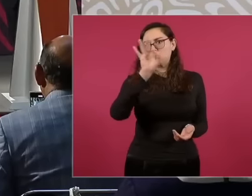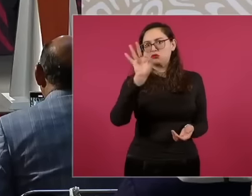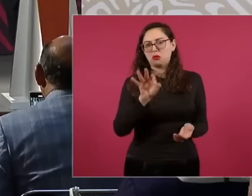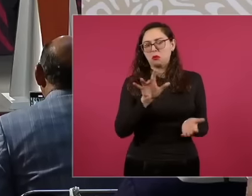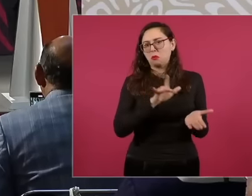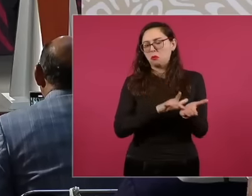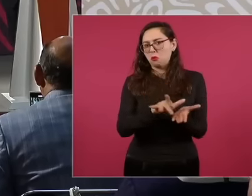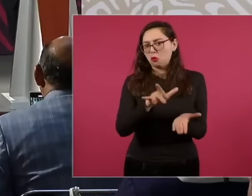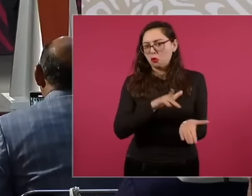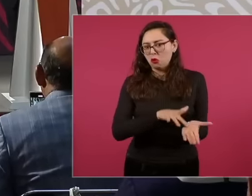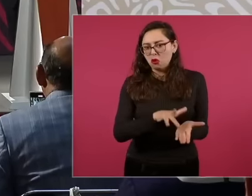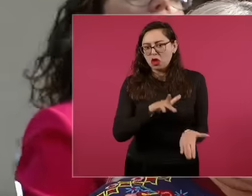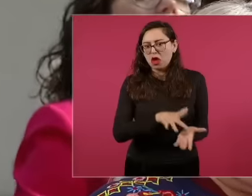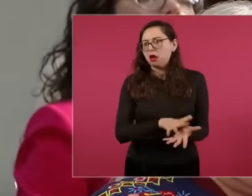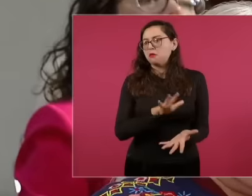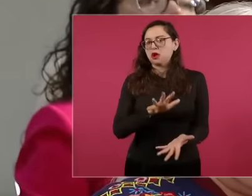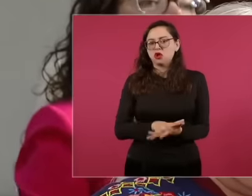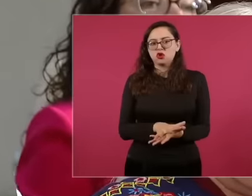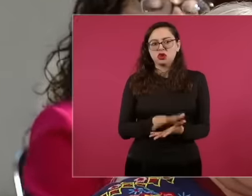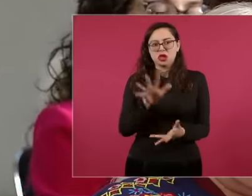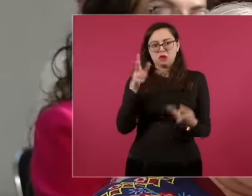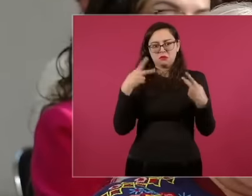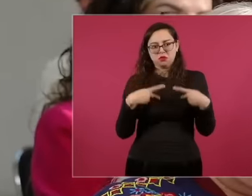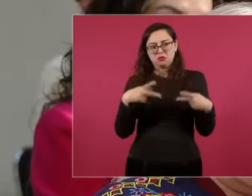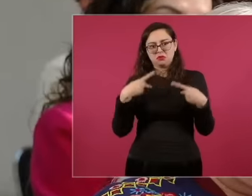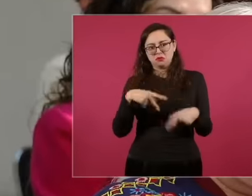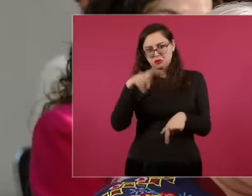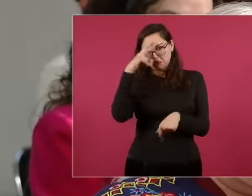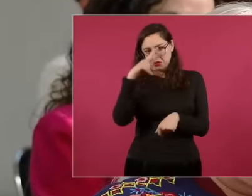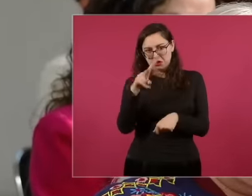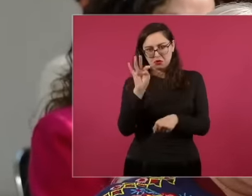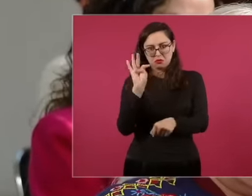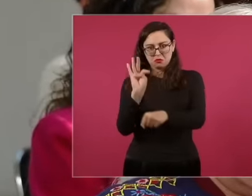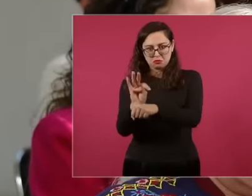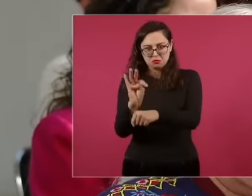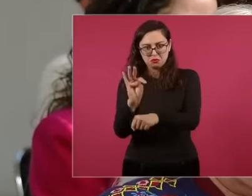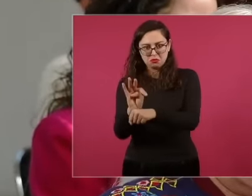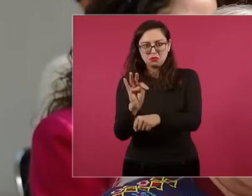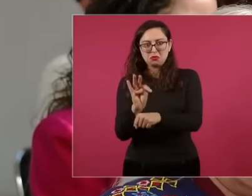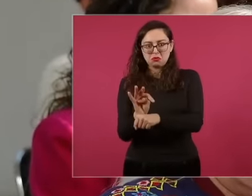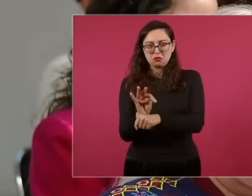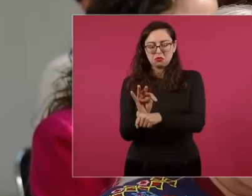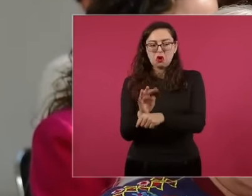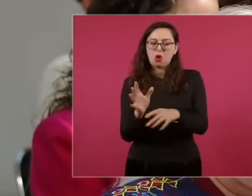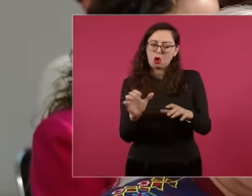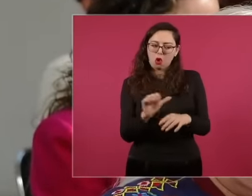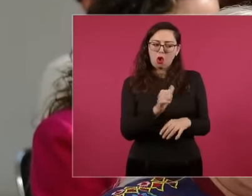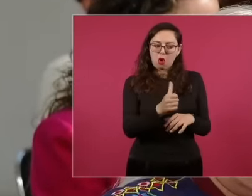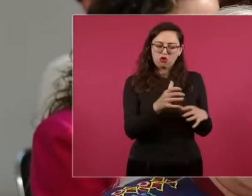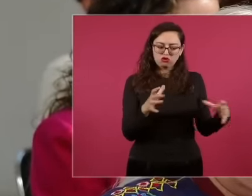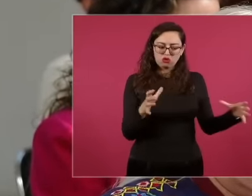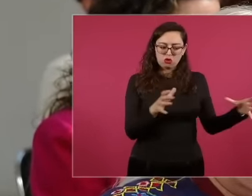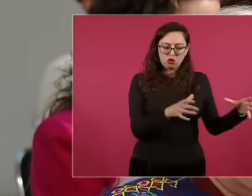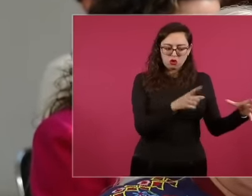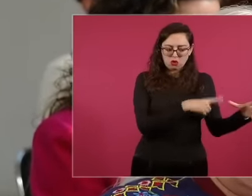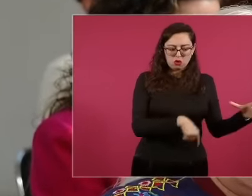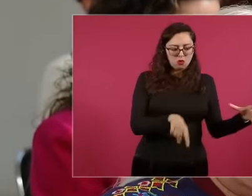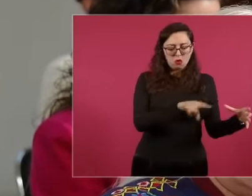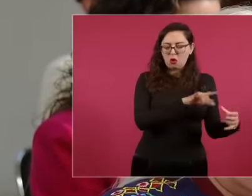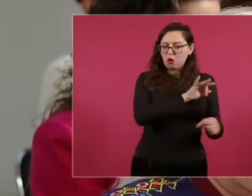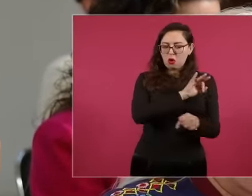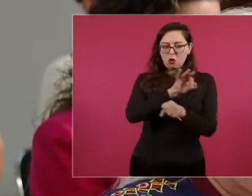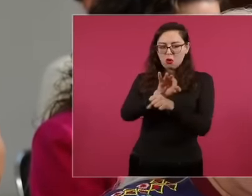of the Mexicans are on your side not all of them I don't think the majority doesn't, but